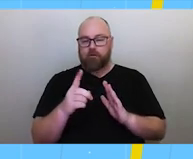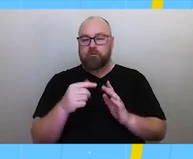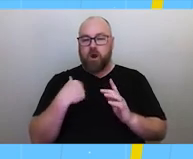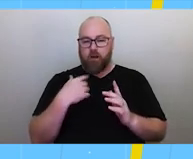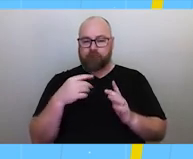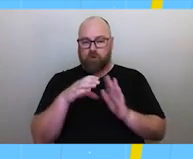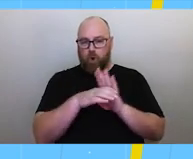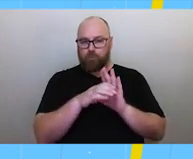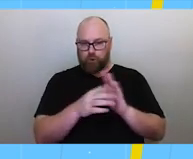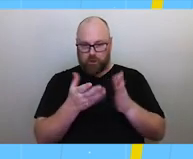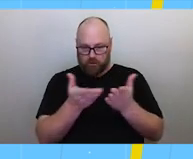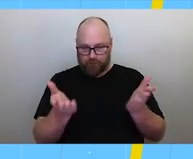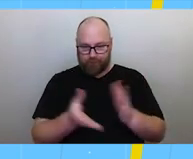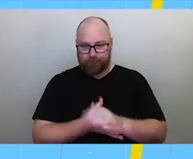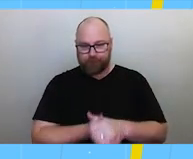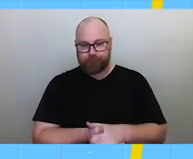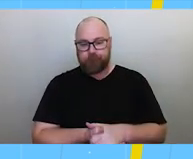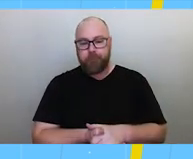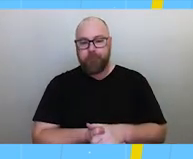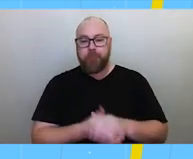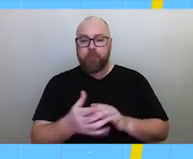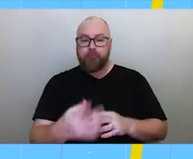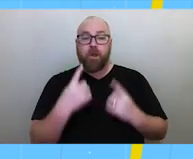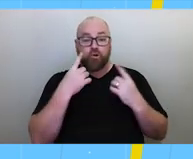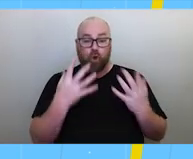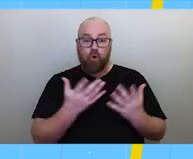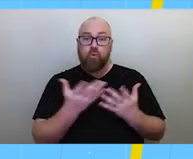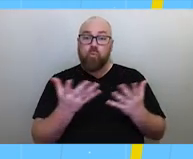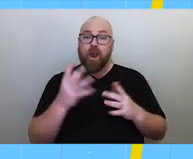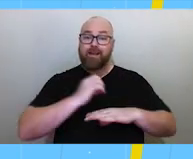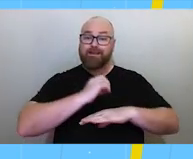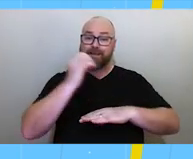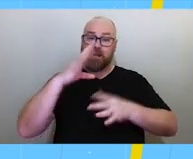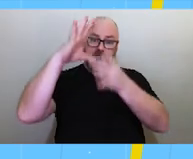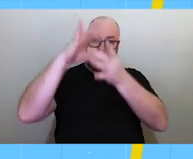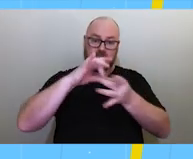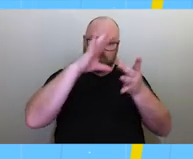software called Horizon to do and it shows the points of the solstices and the equinoxes.